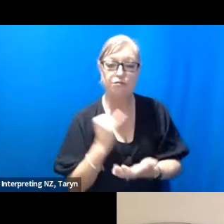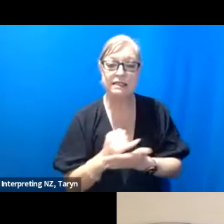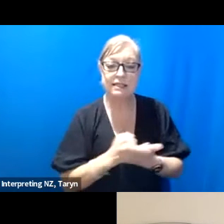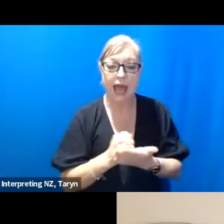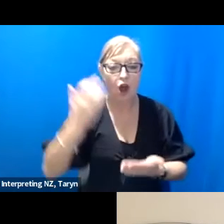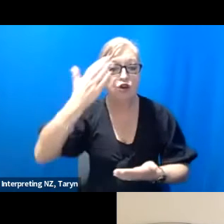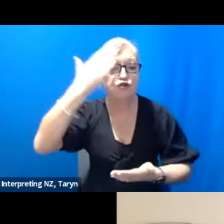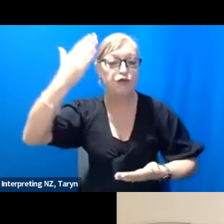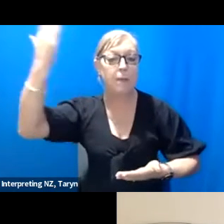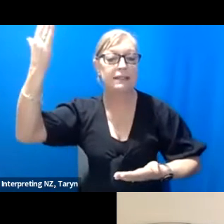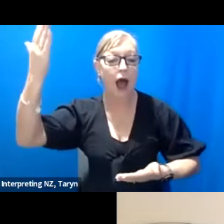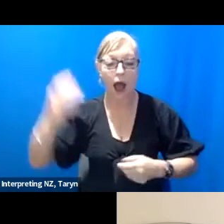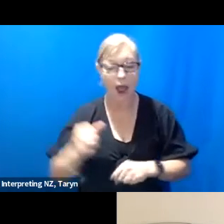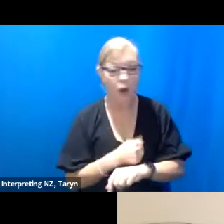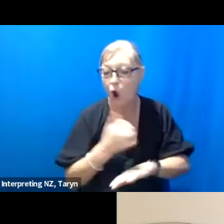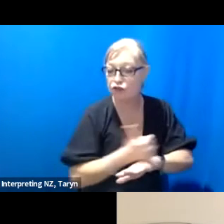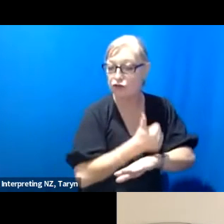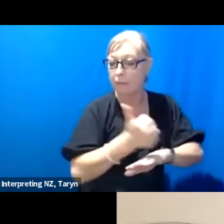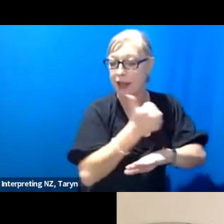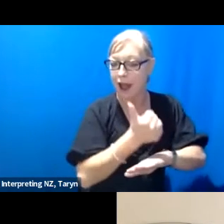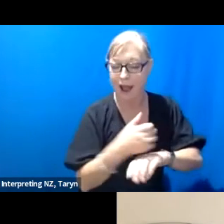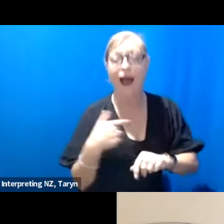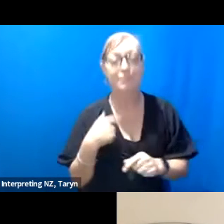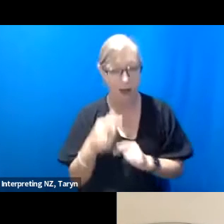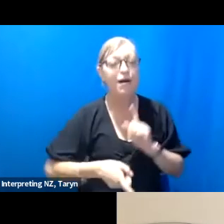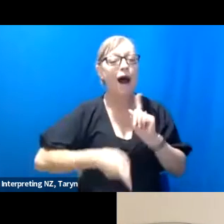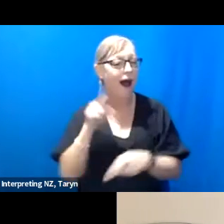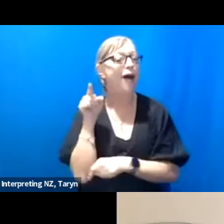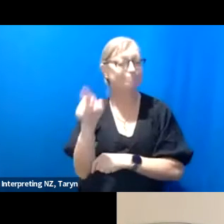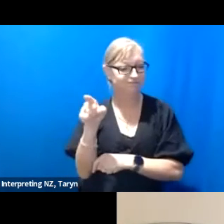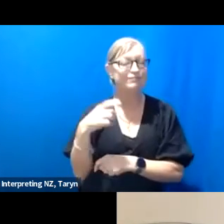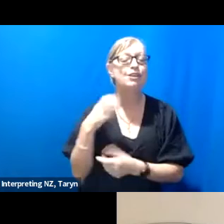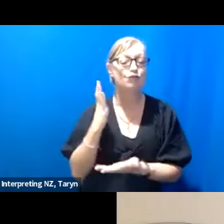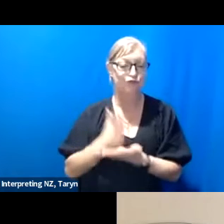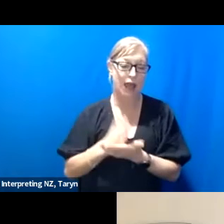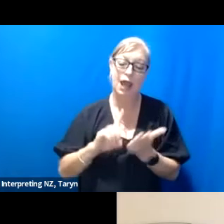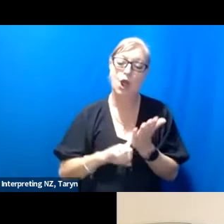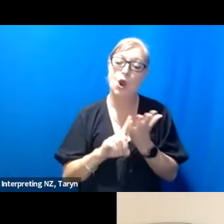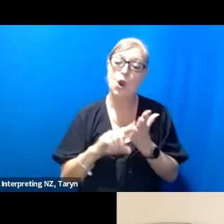actually that's what Luke is, he's he's more a dreamaturg, he's very much about helping me dream